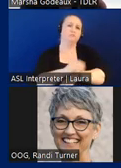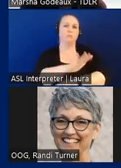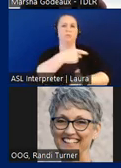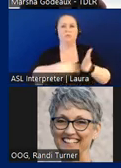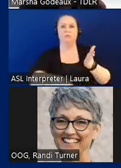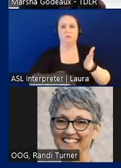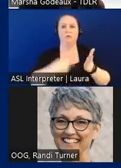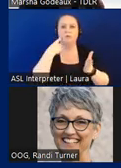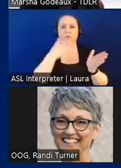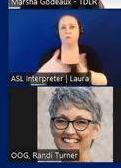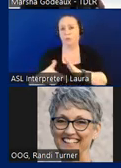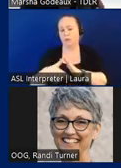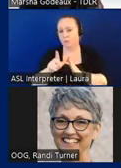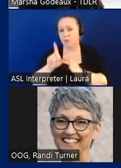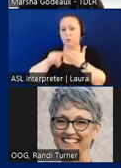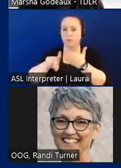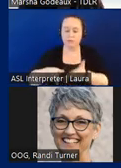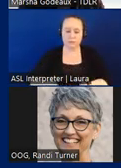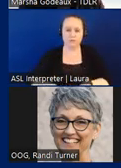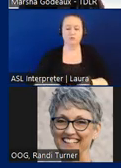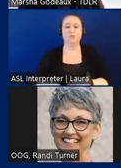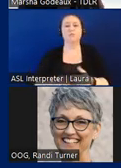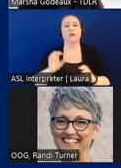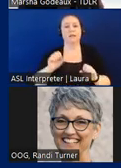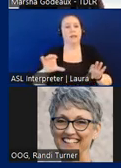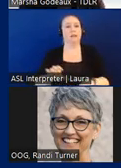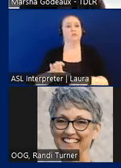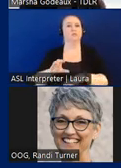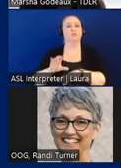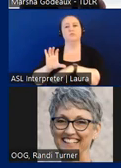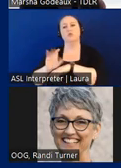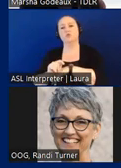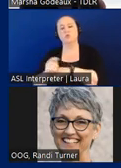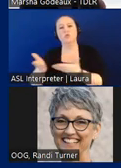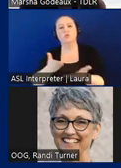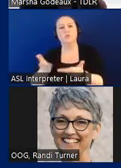and or inspections and can also perform consulting services such as assistance with variance requests